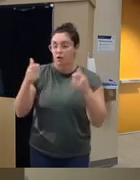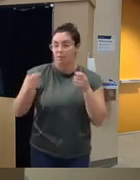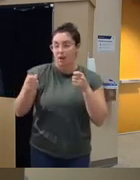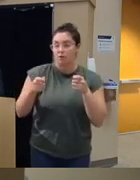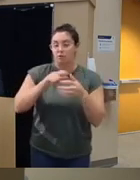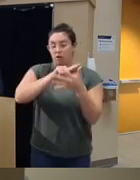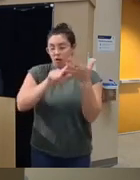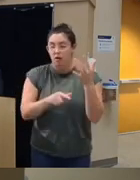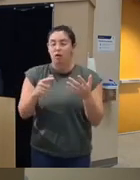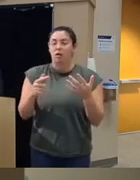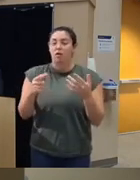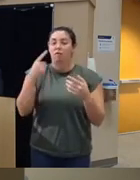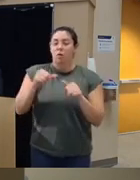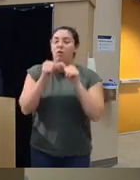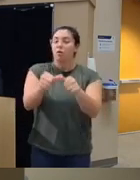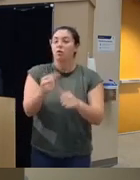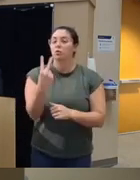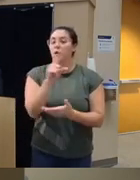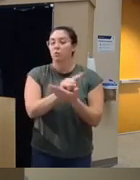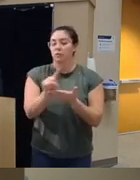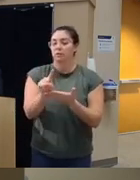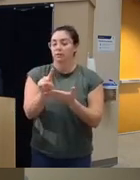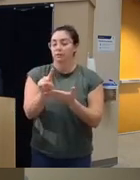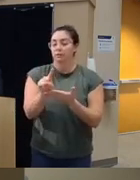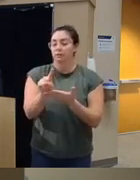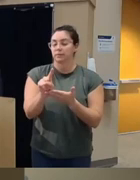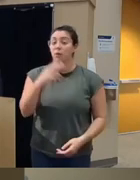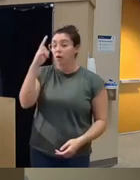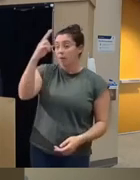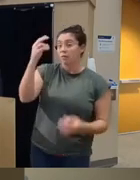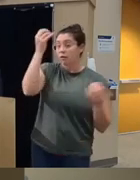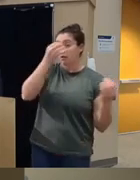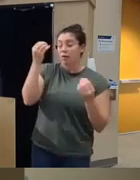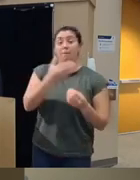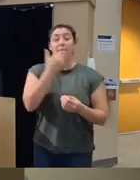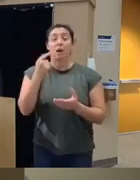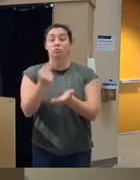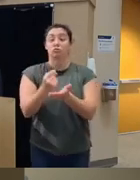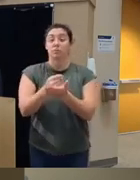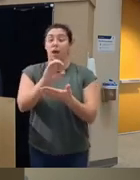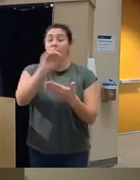weeks of treatment and we would hypothesize that we'd have better treatment outcomes versus just